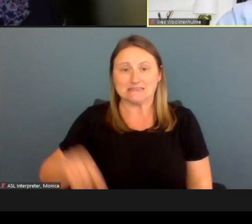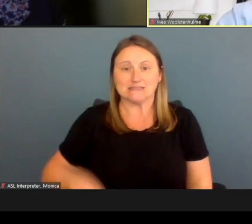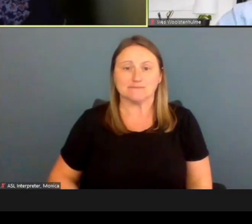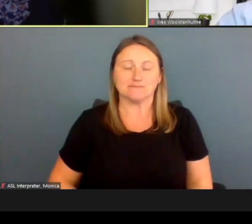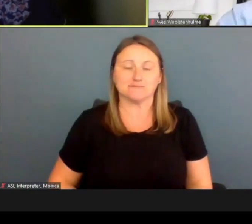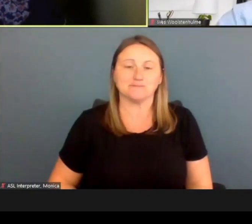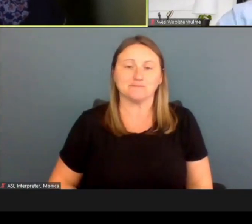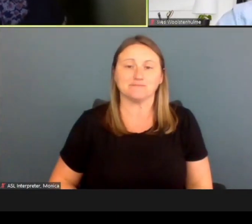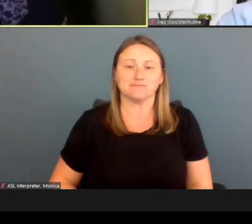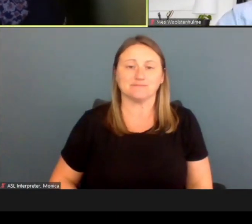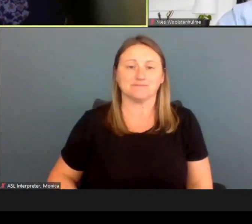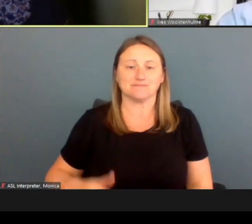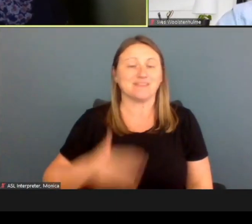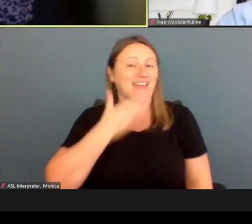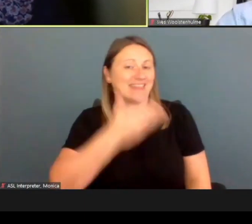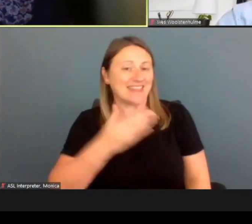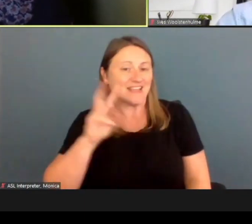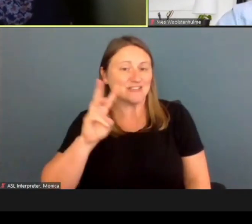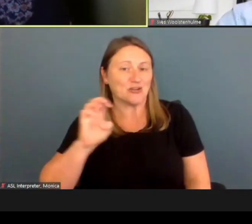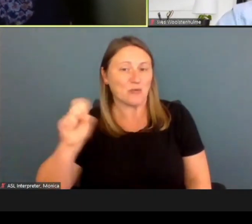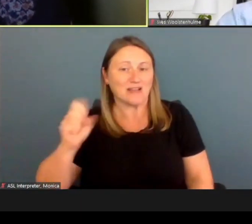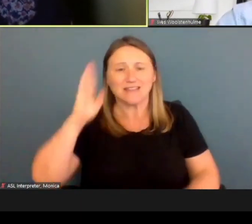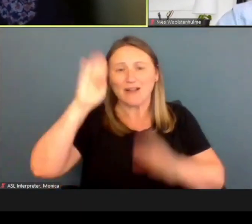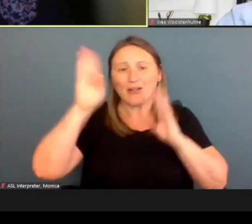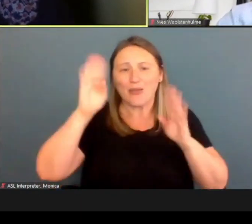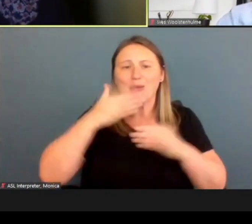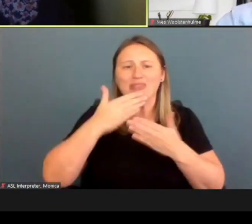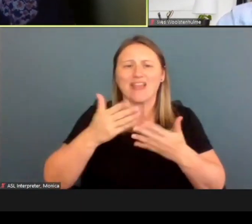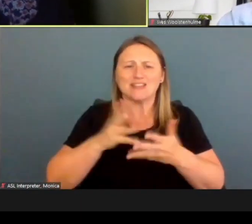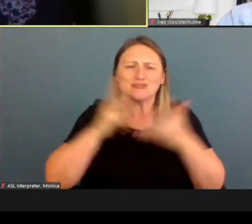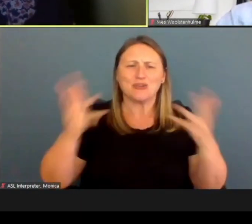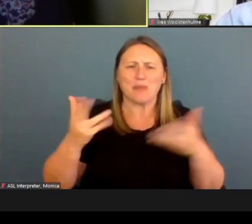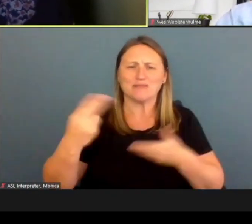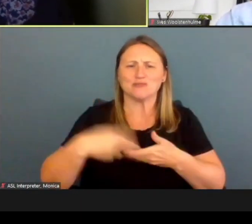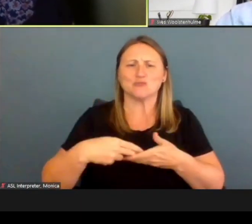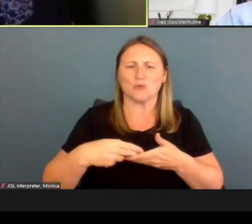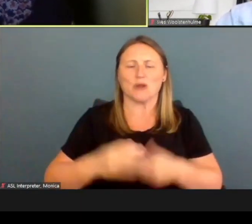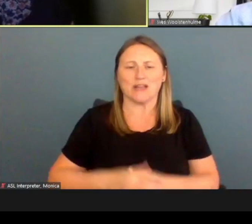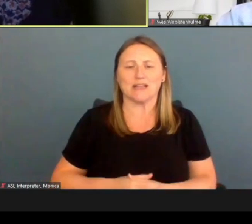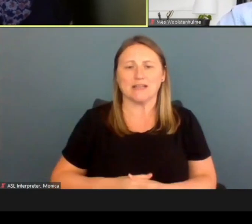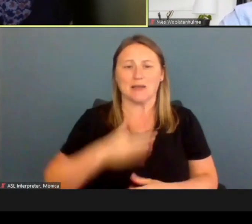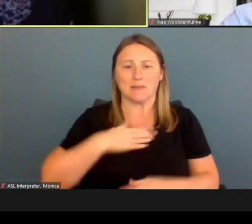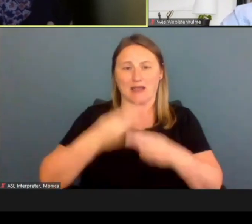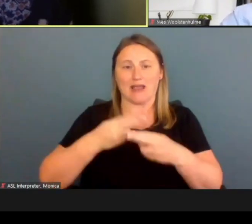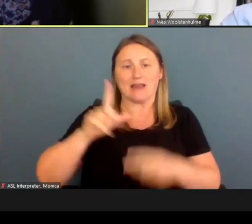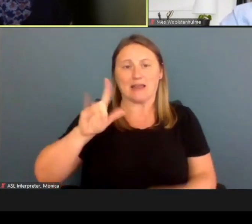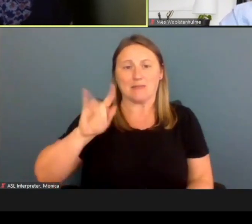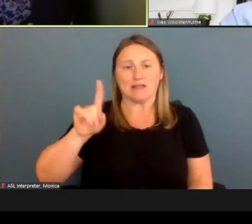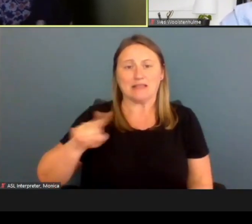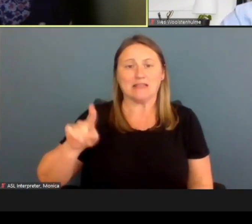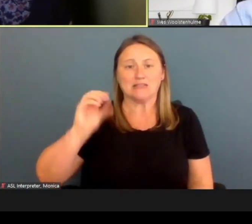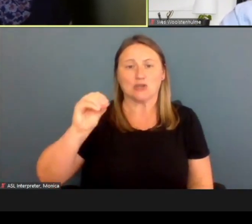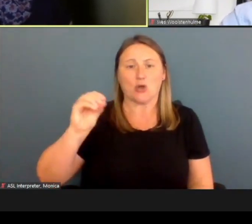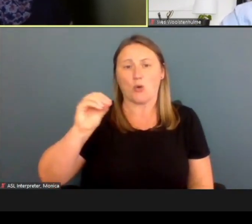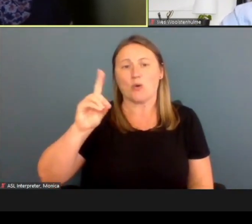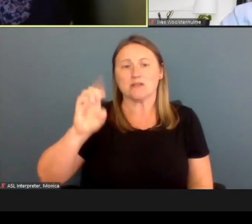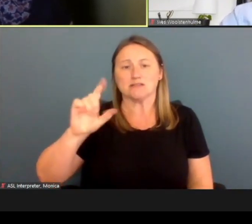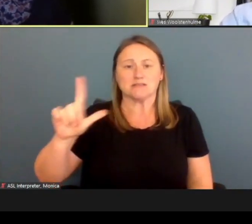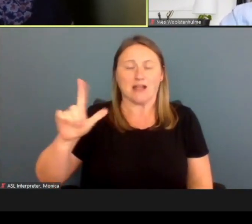Thanks, Wes. Hello, everyone, thanks so much for joining. My name's Liz O'Dell and I'm a Medicaid operational